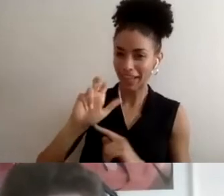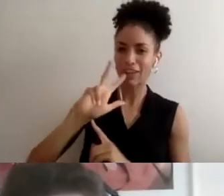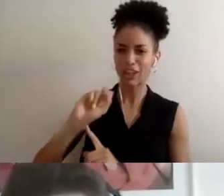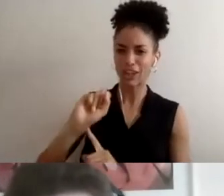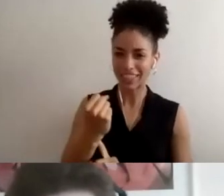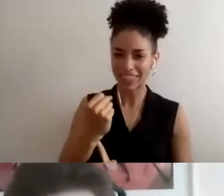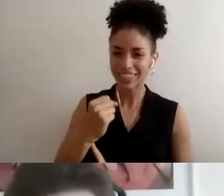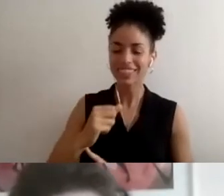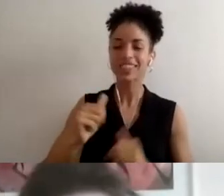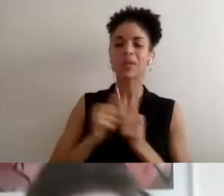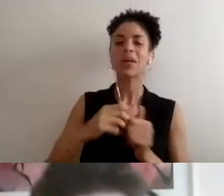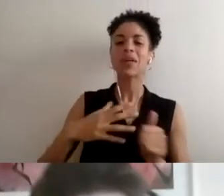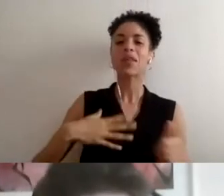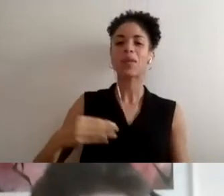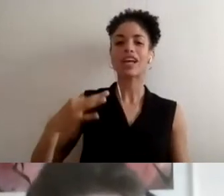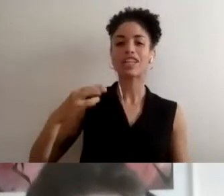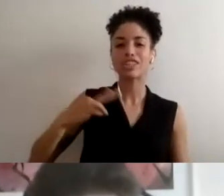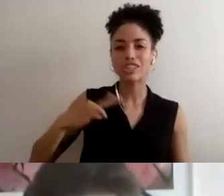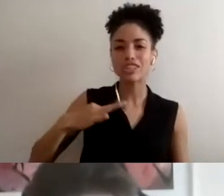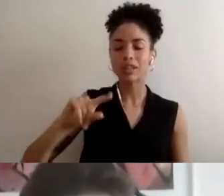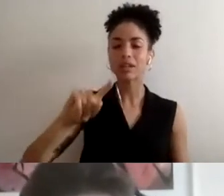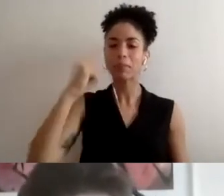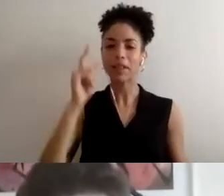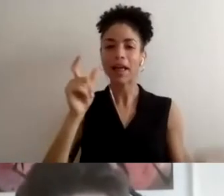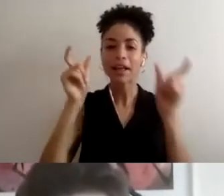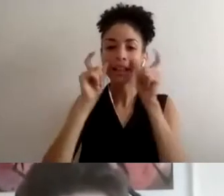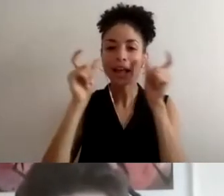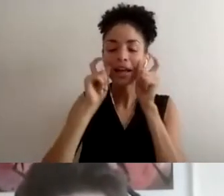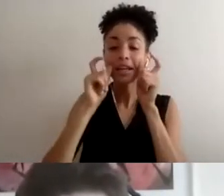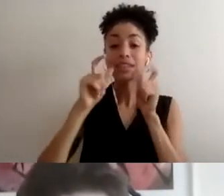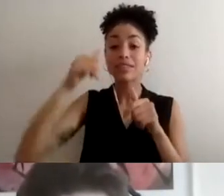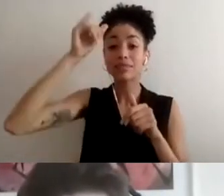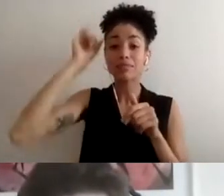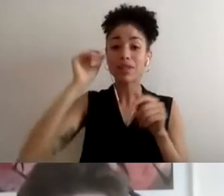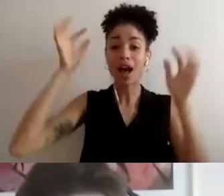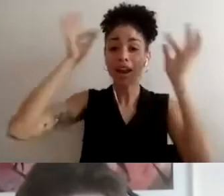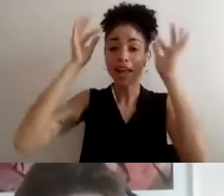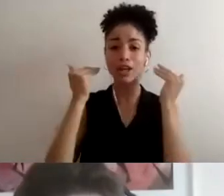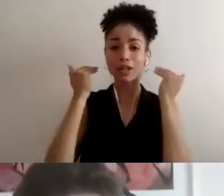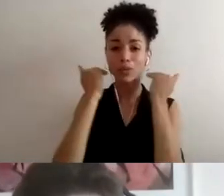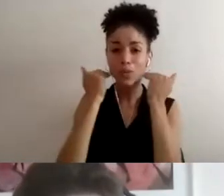shirt on and black glasses and short blonde hair. I am sitting in an office